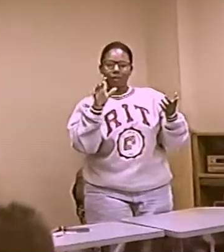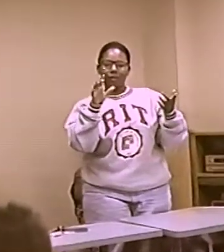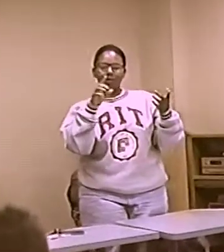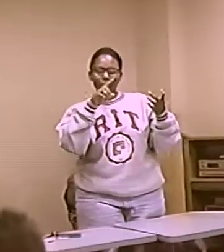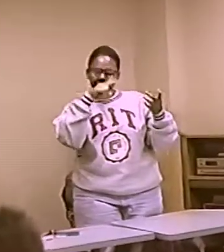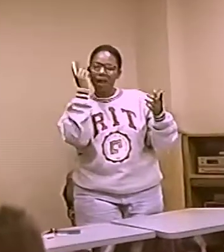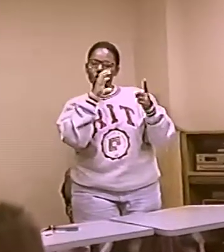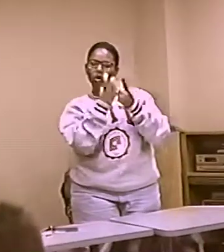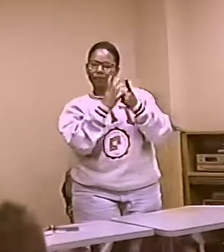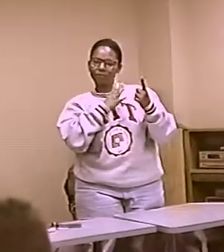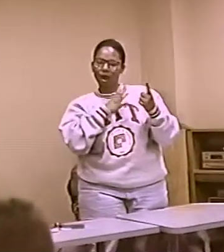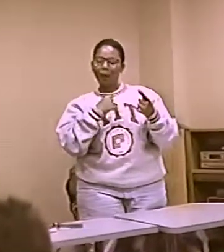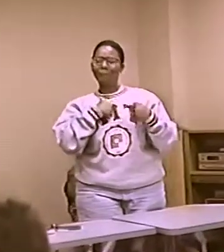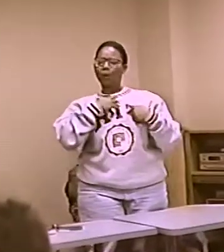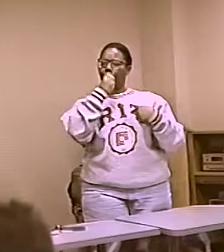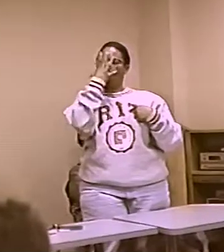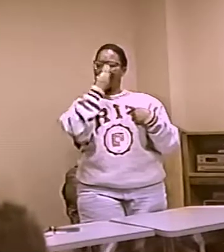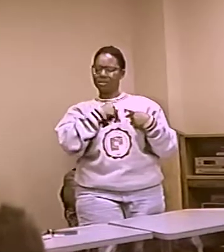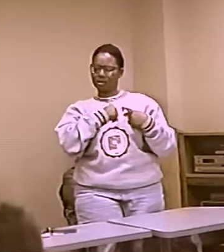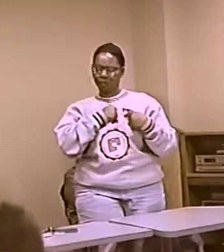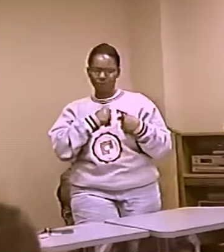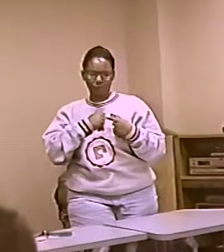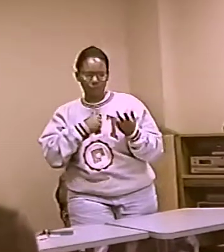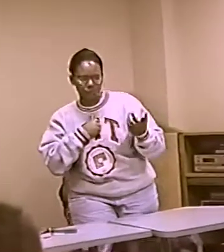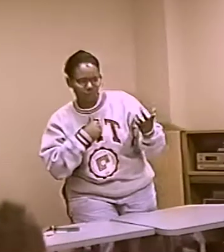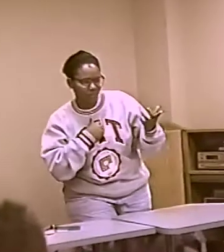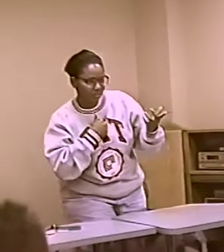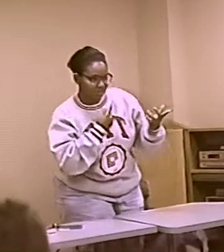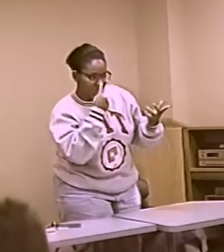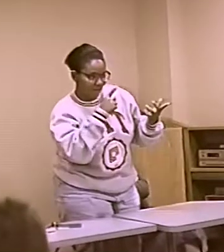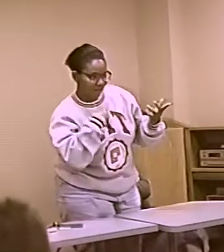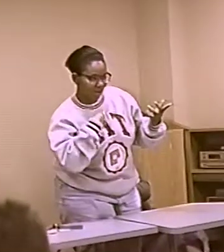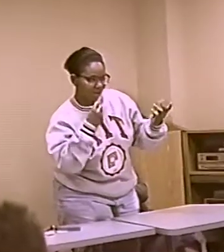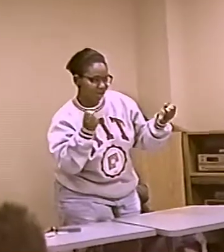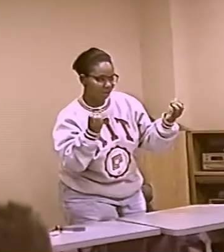WELL, WHAT I'M TRYING TO SAY IS THAT A WHITE PERSON IN A DEAF CULTURE,